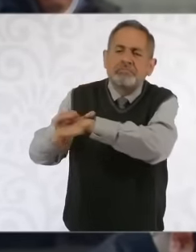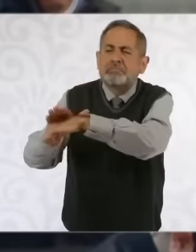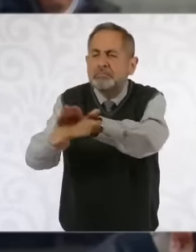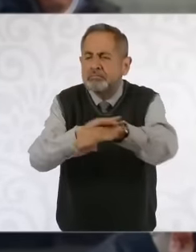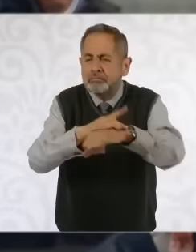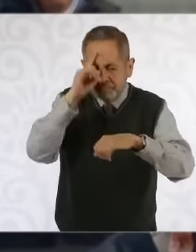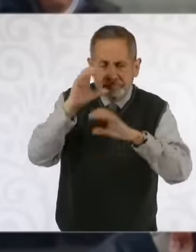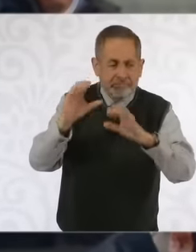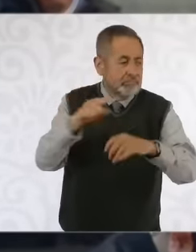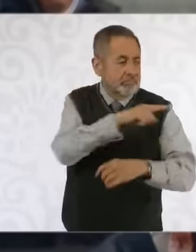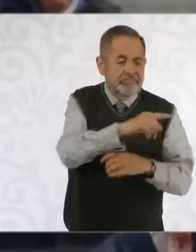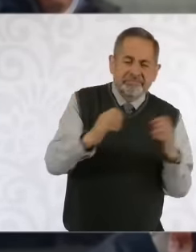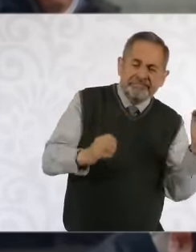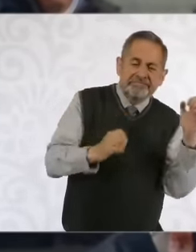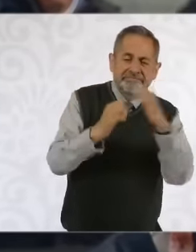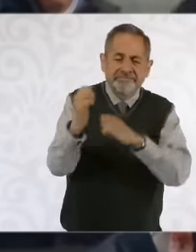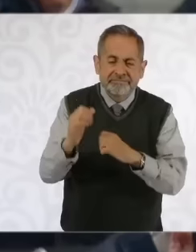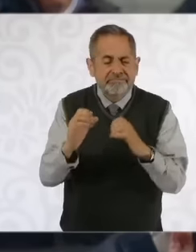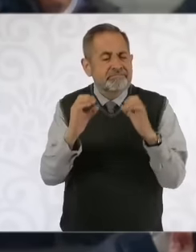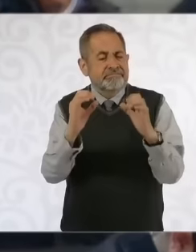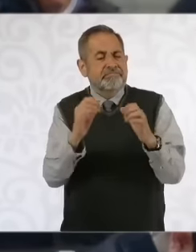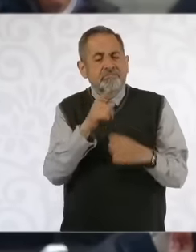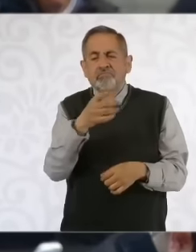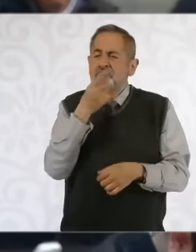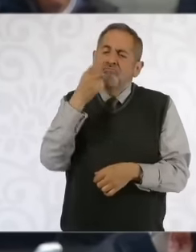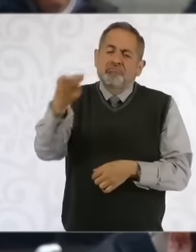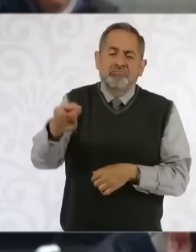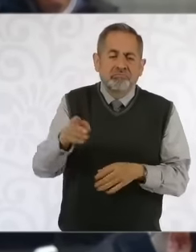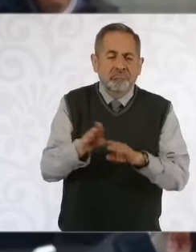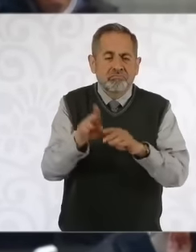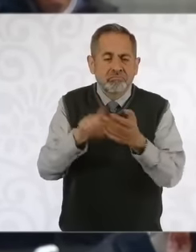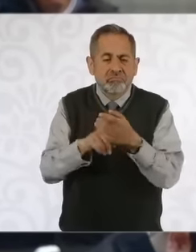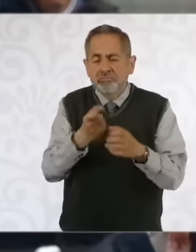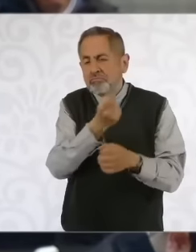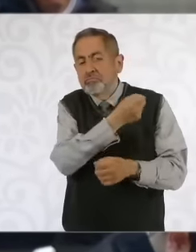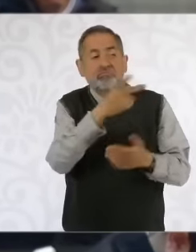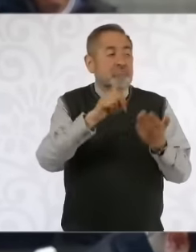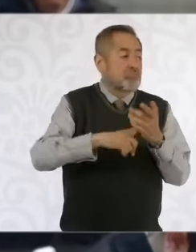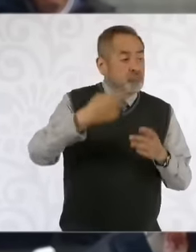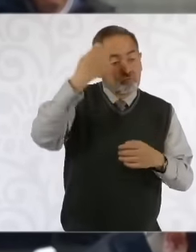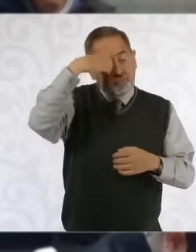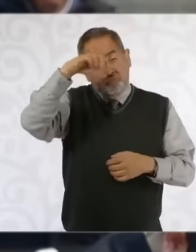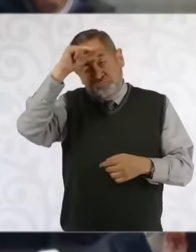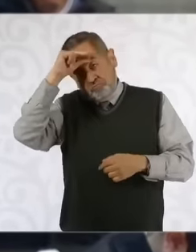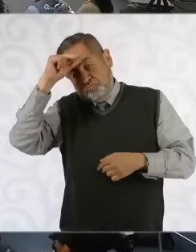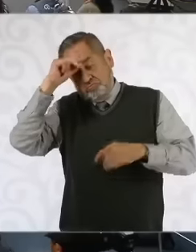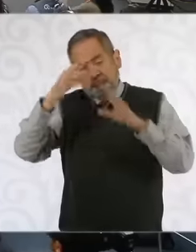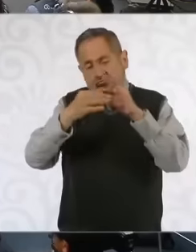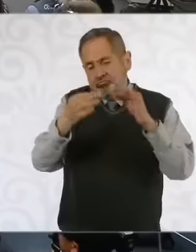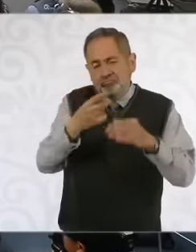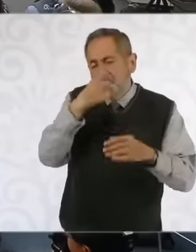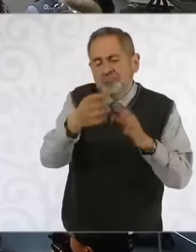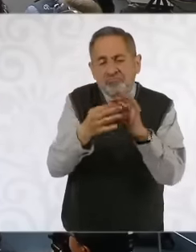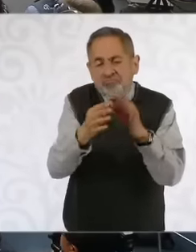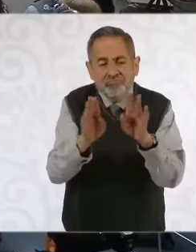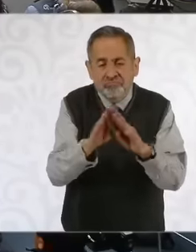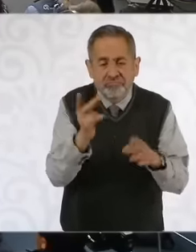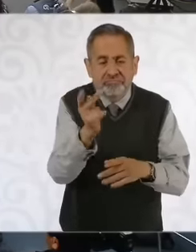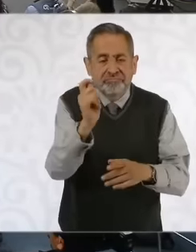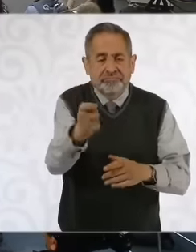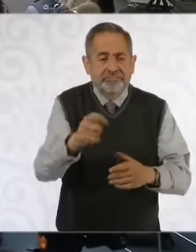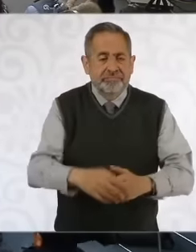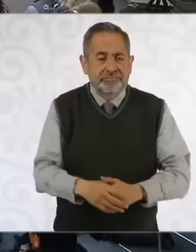misleading speeches from the opposition and from various analysts and media president look there